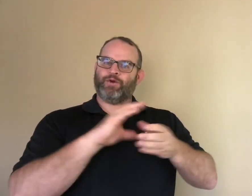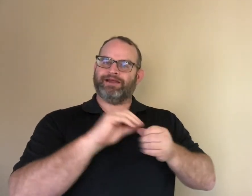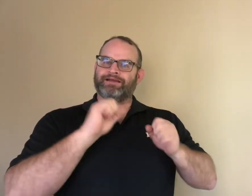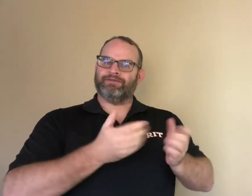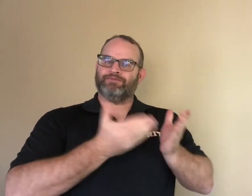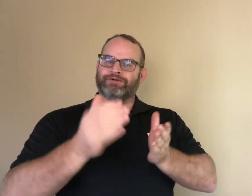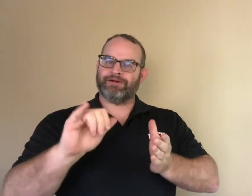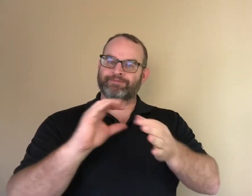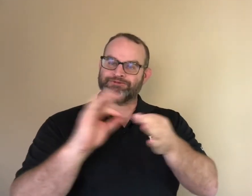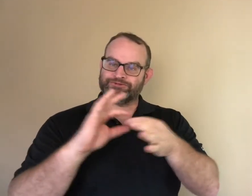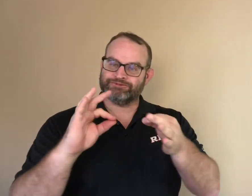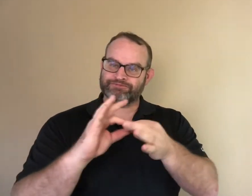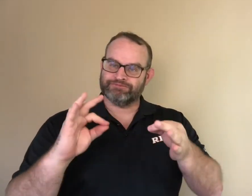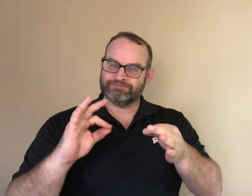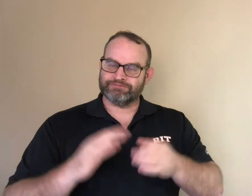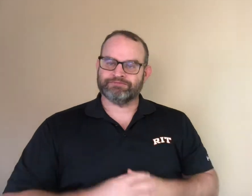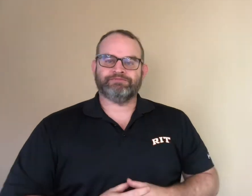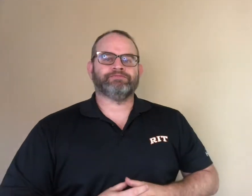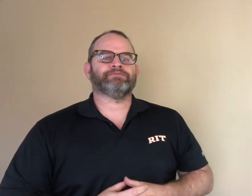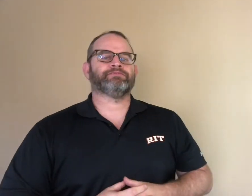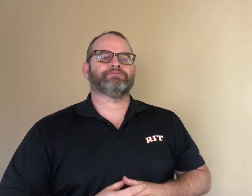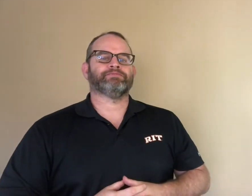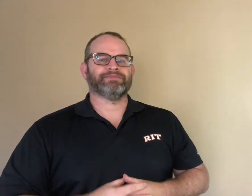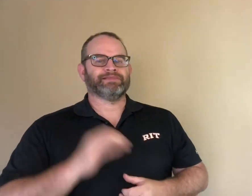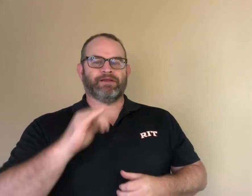Stories can bring that message to a wide audience.